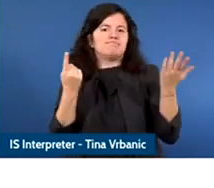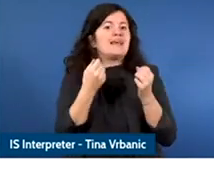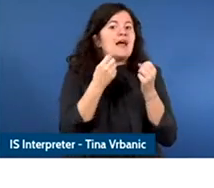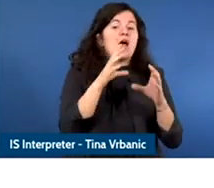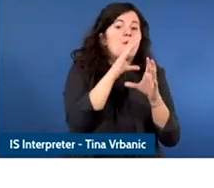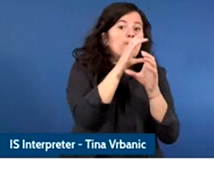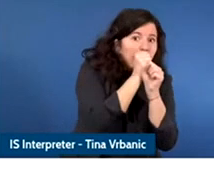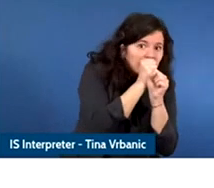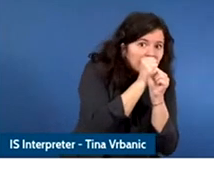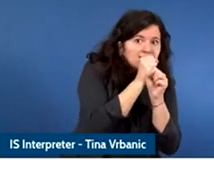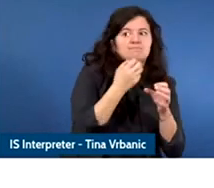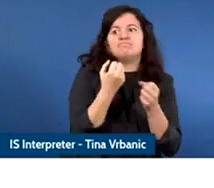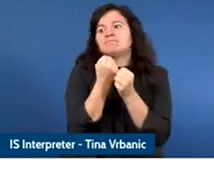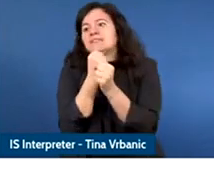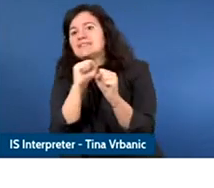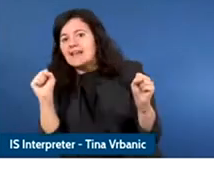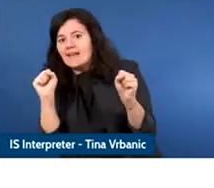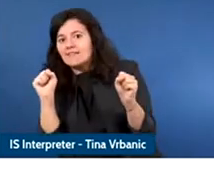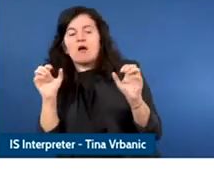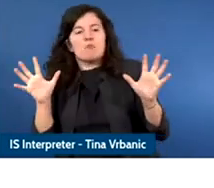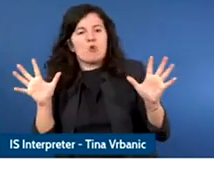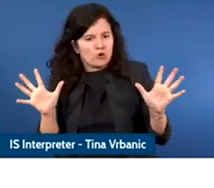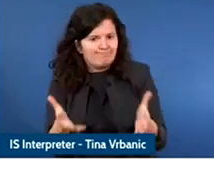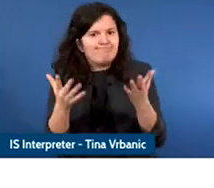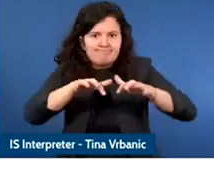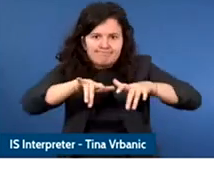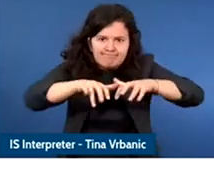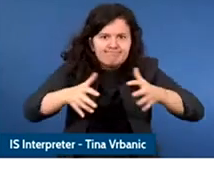still a lot of work needs to be done.